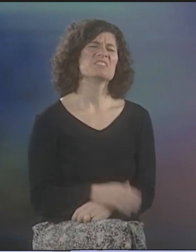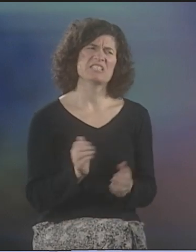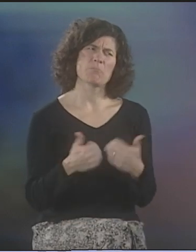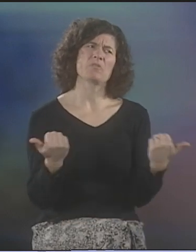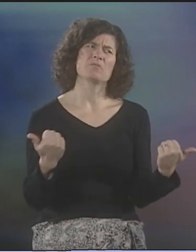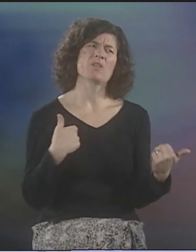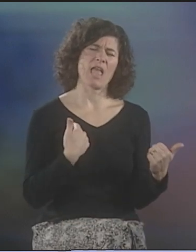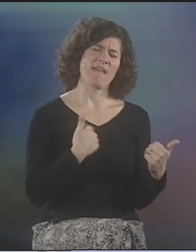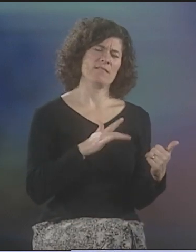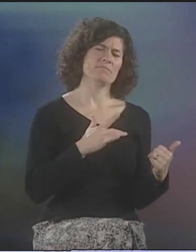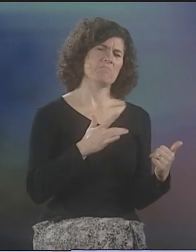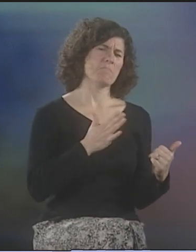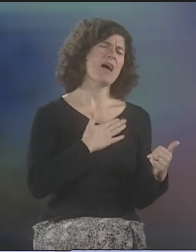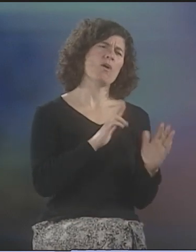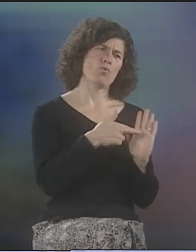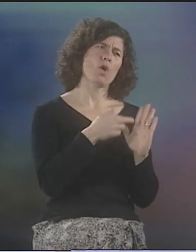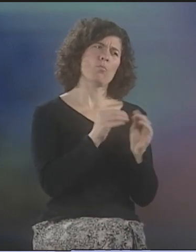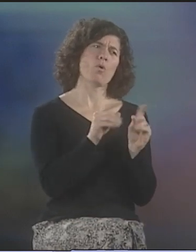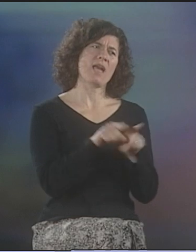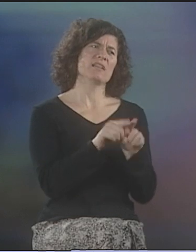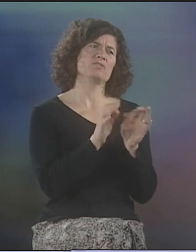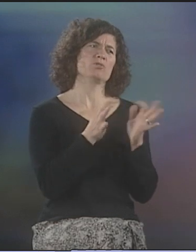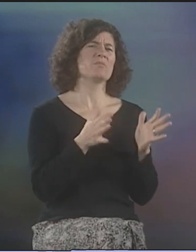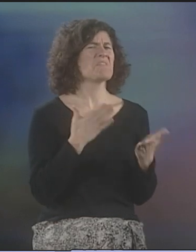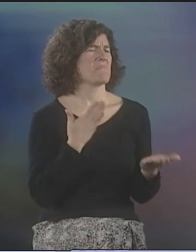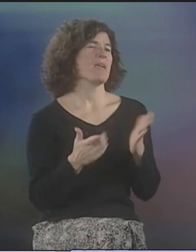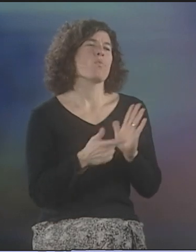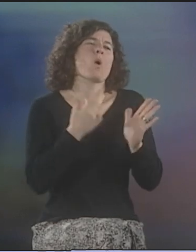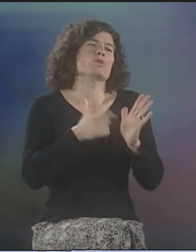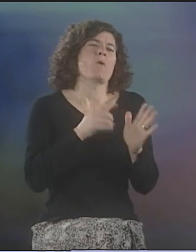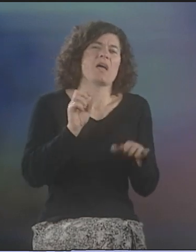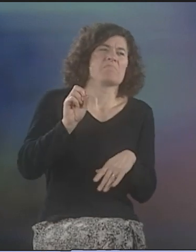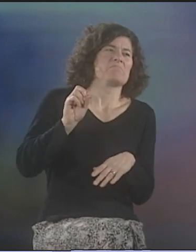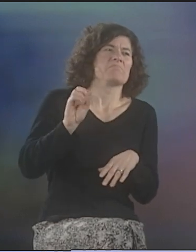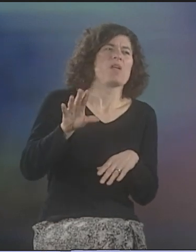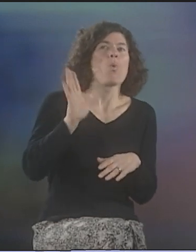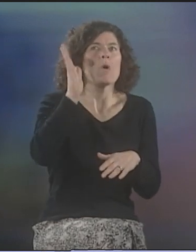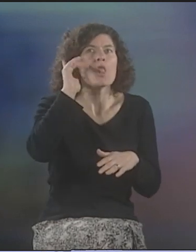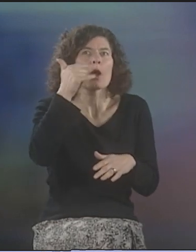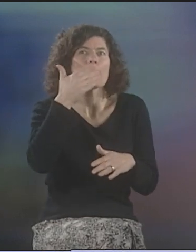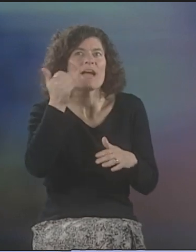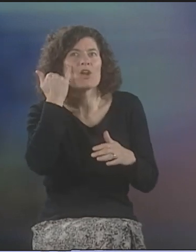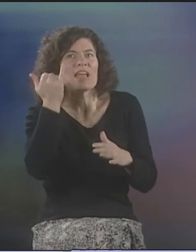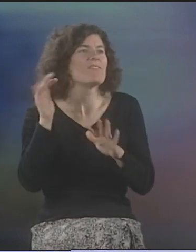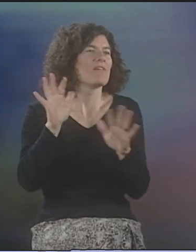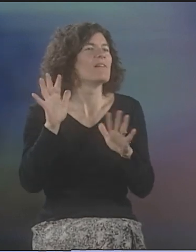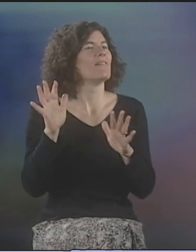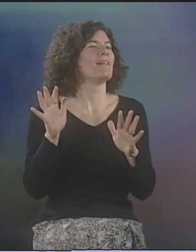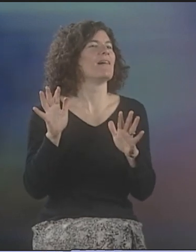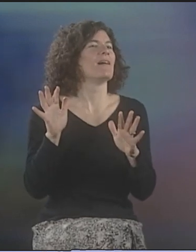MOST NOT, NO. IT WAS SEPARATE. UH, MY ROLE WAS AS A STRICT INTERPRETER. I MEAN, ONCE IN A WHILE I MIGHT